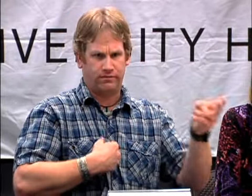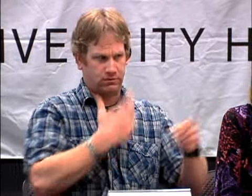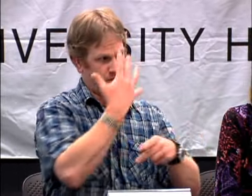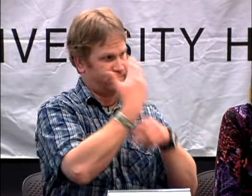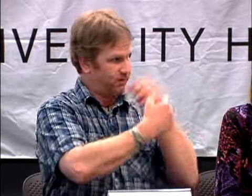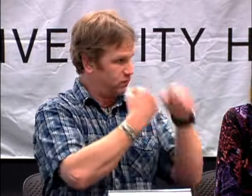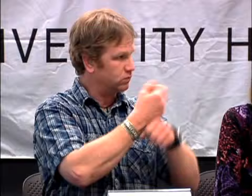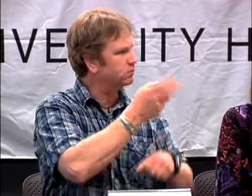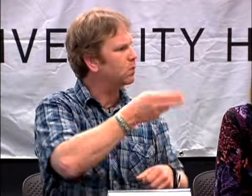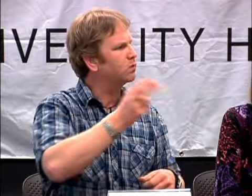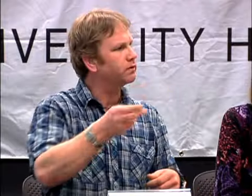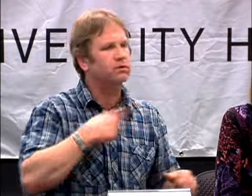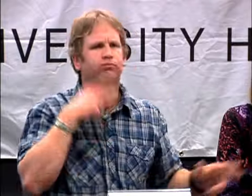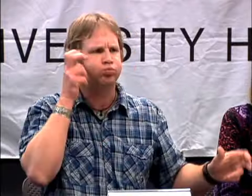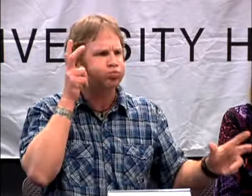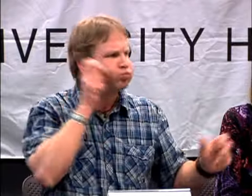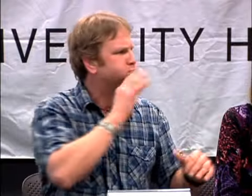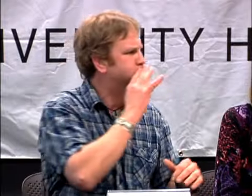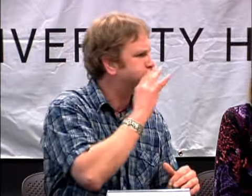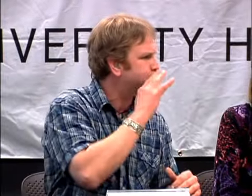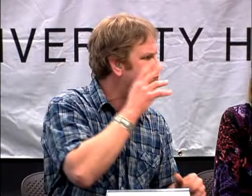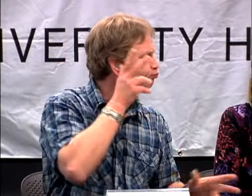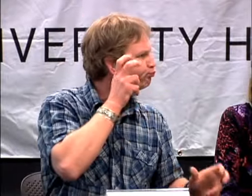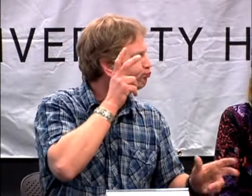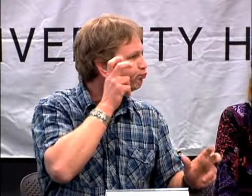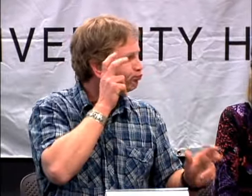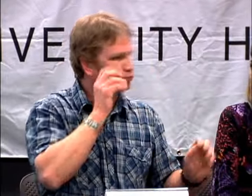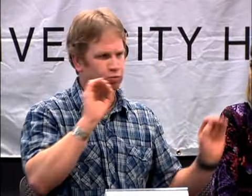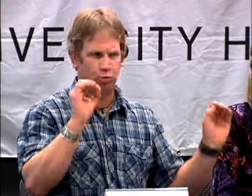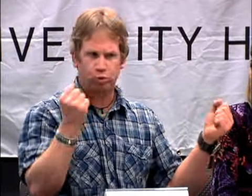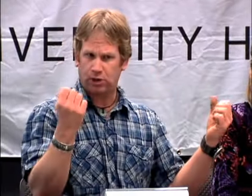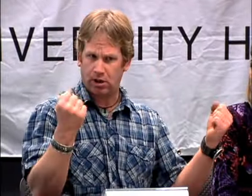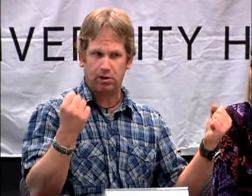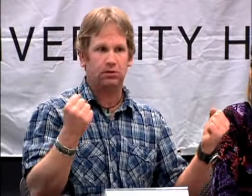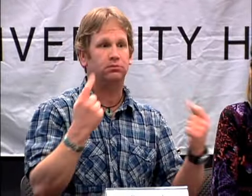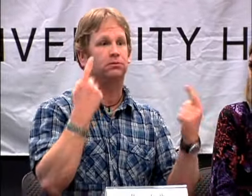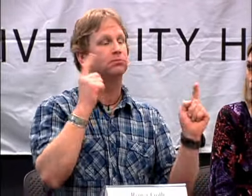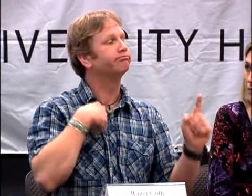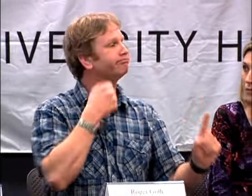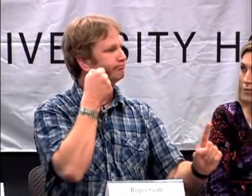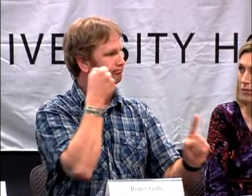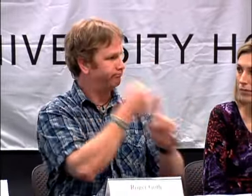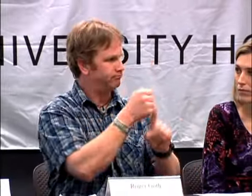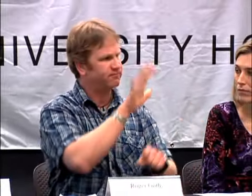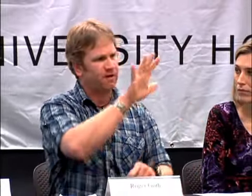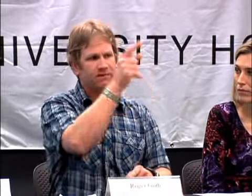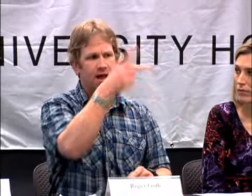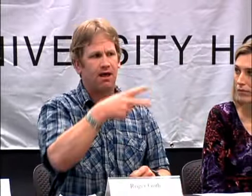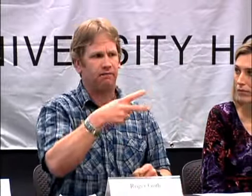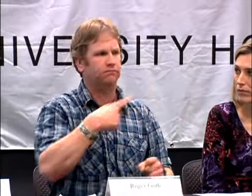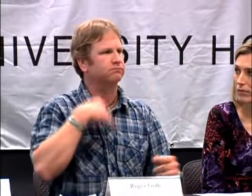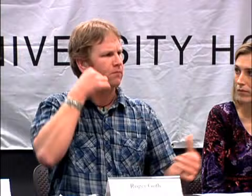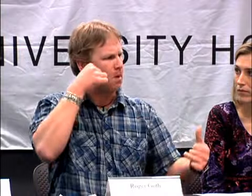I WAS HARD OF HEARING. FINALLY AT THE AGE OF FIVE-AND-A- HALF,